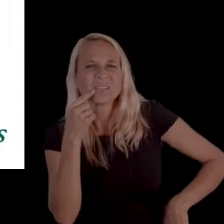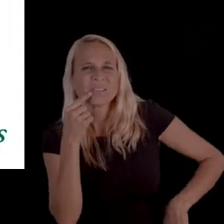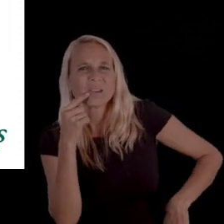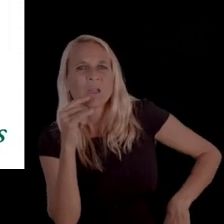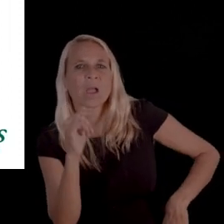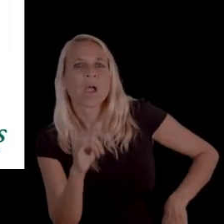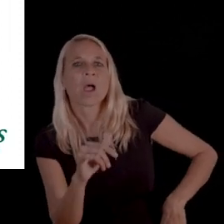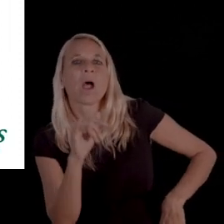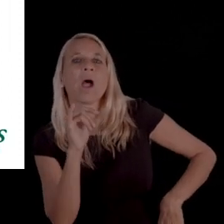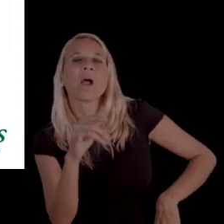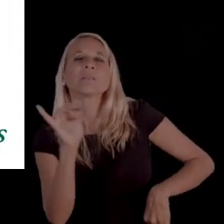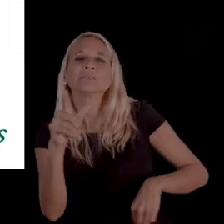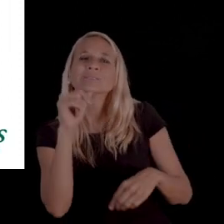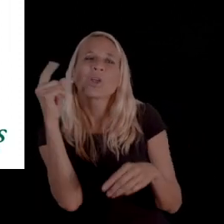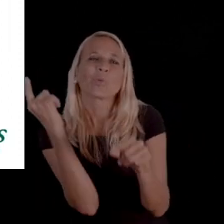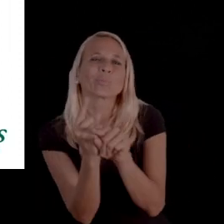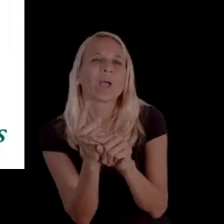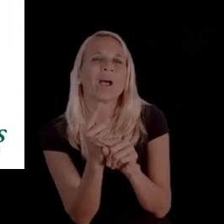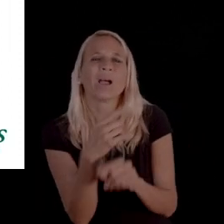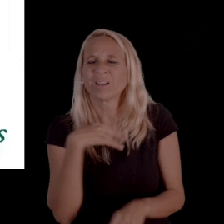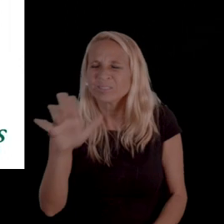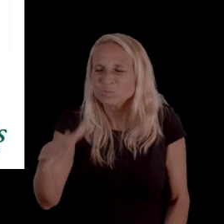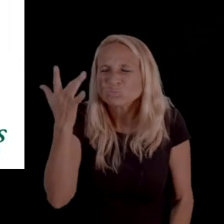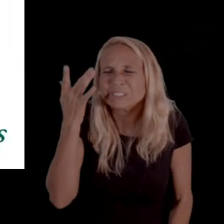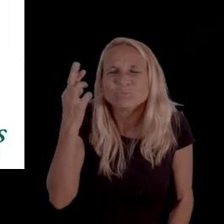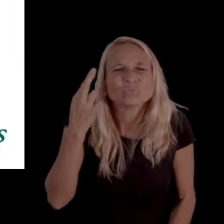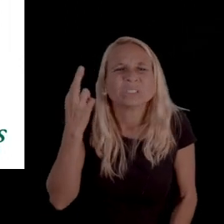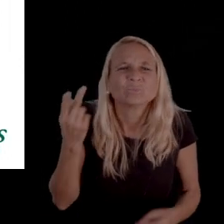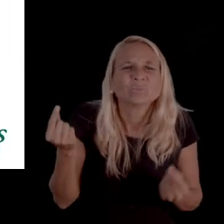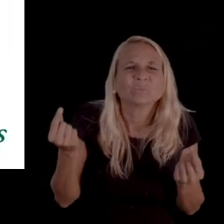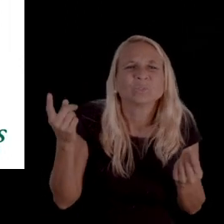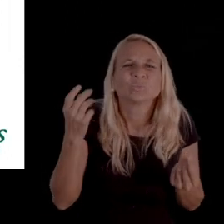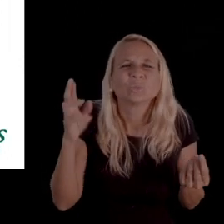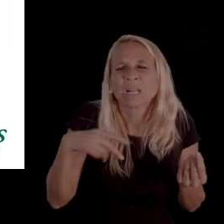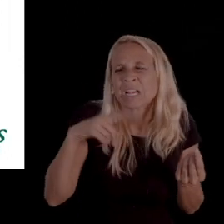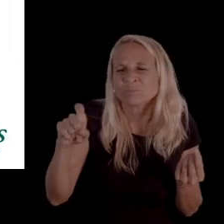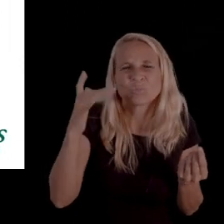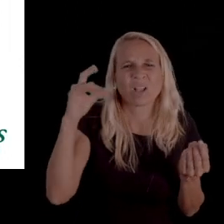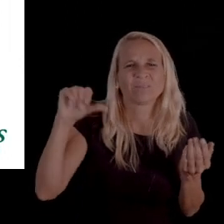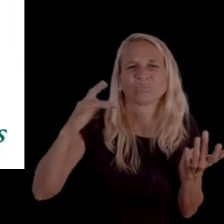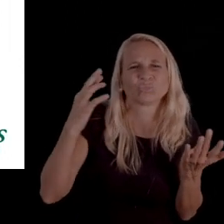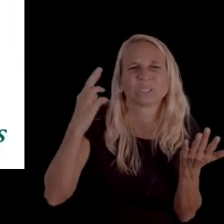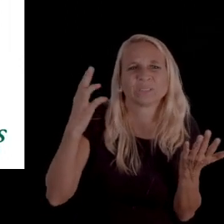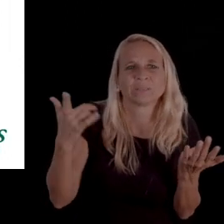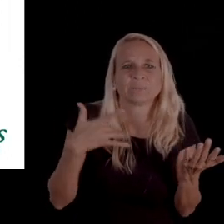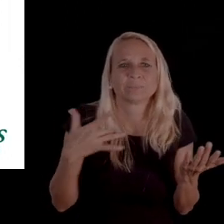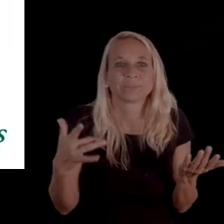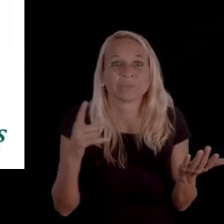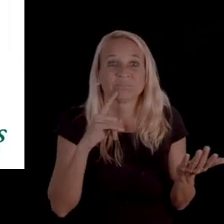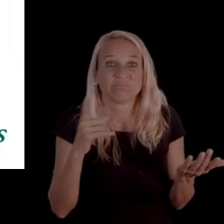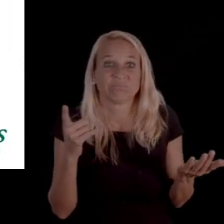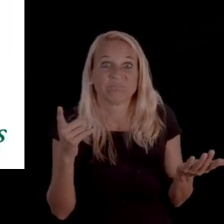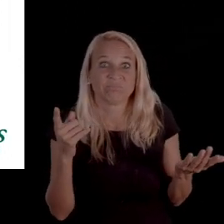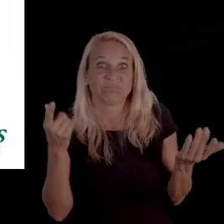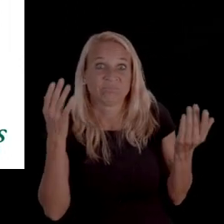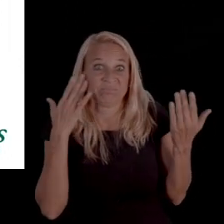that the notice is inadequate because we ask them like, "What is the reason?" And oftentimes we're responded with,